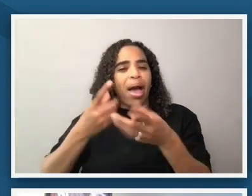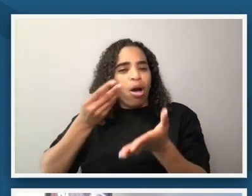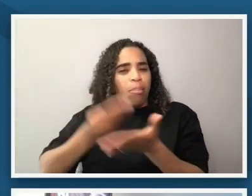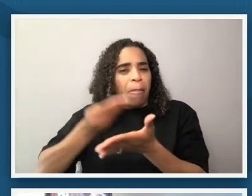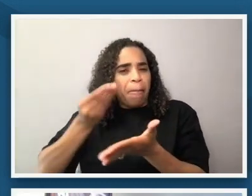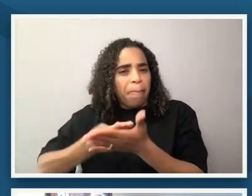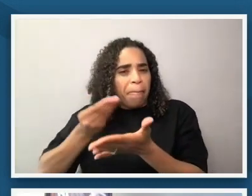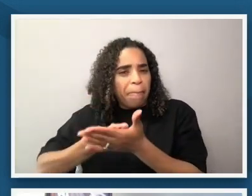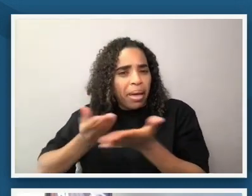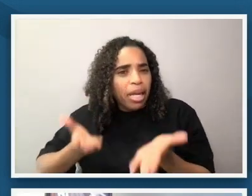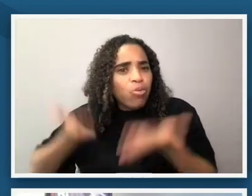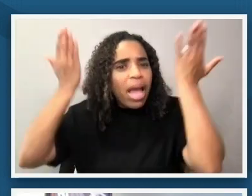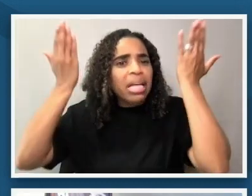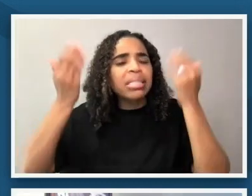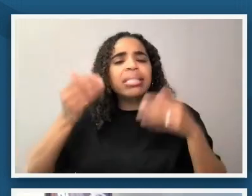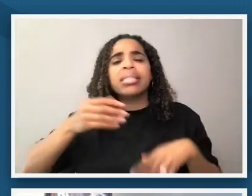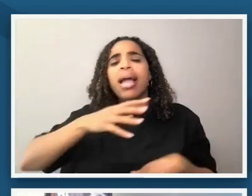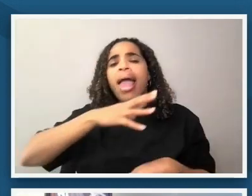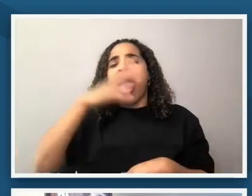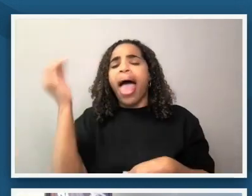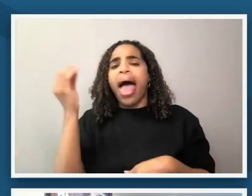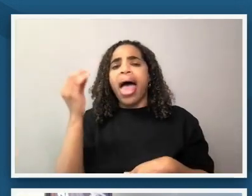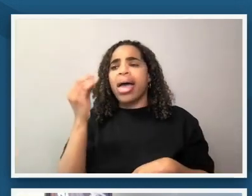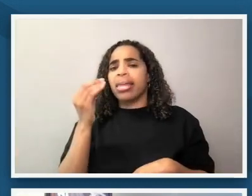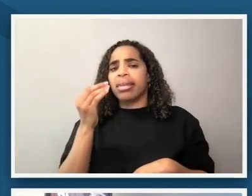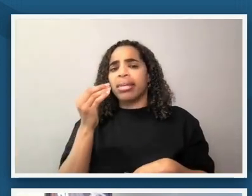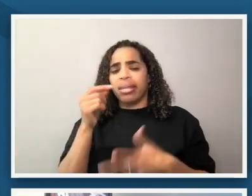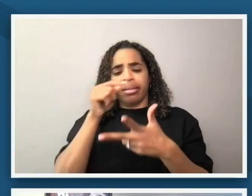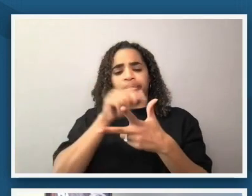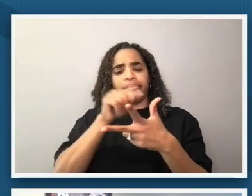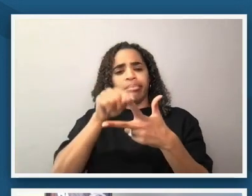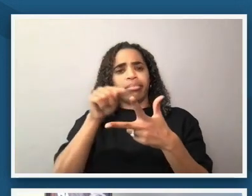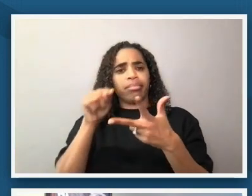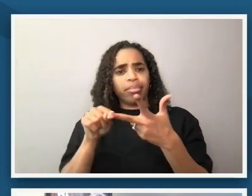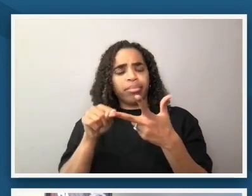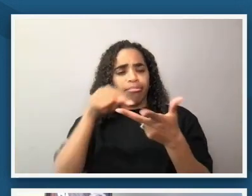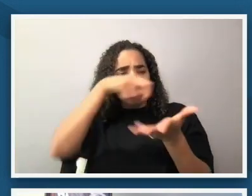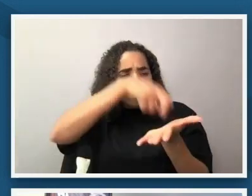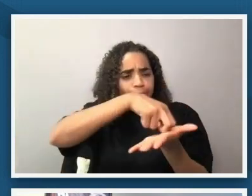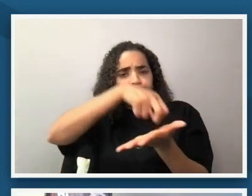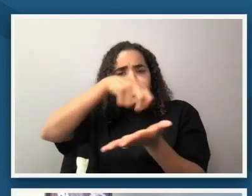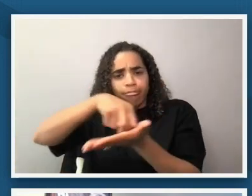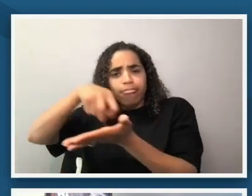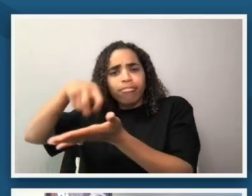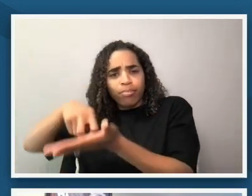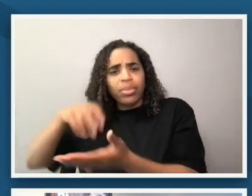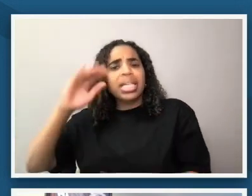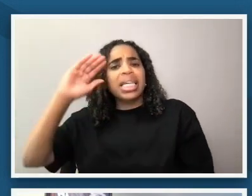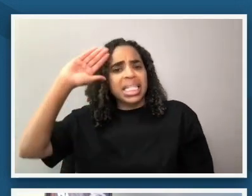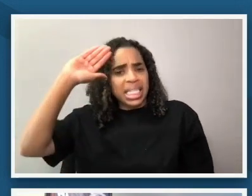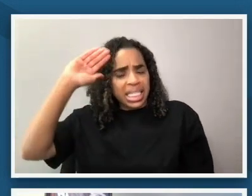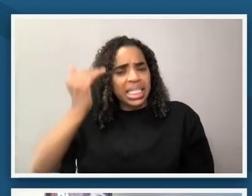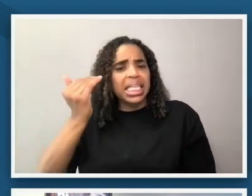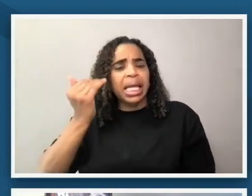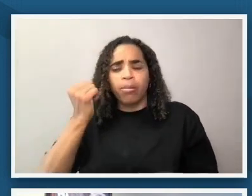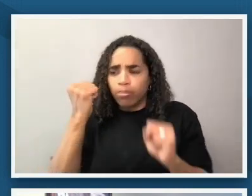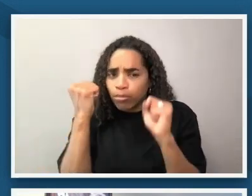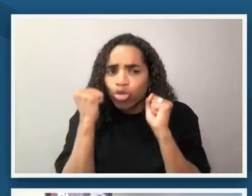and also the postures look to me and to our participant now like they are